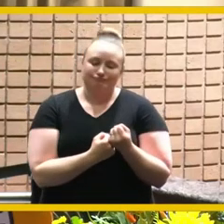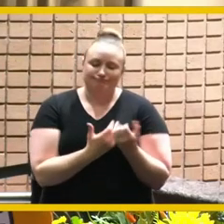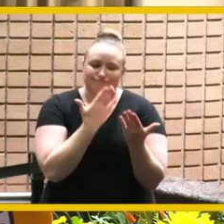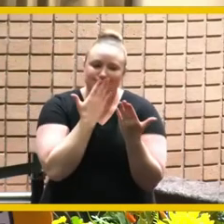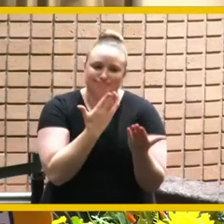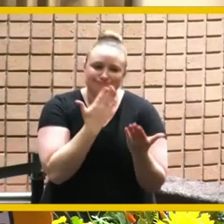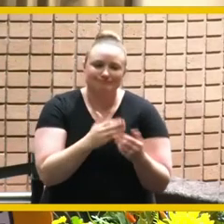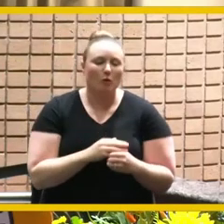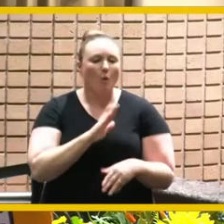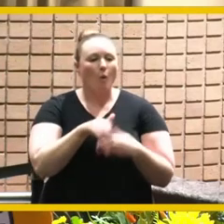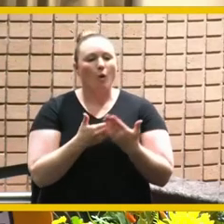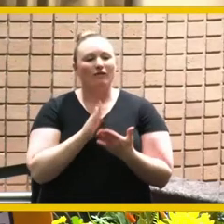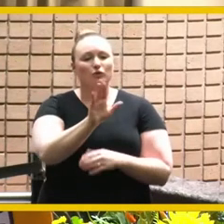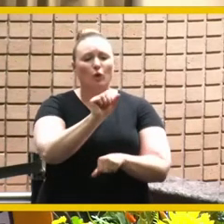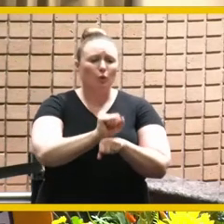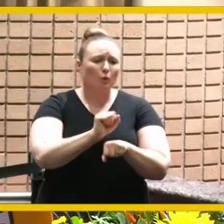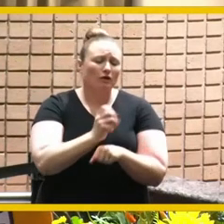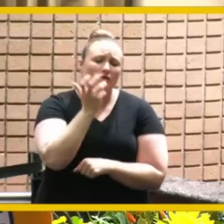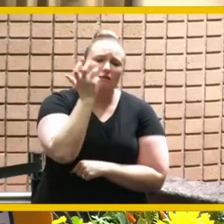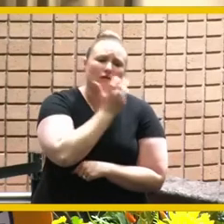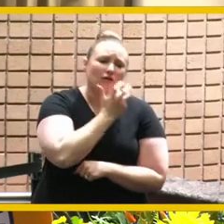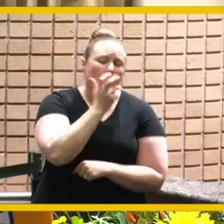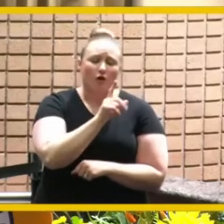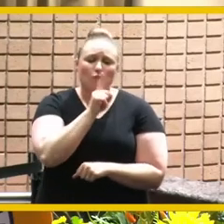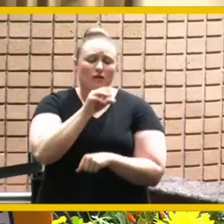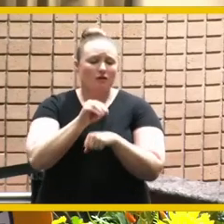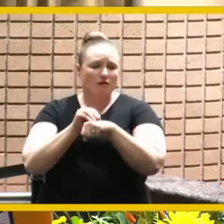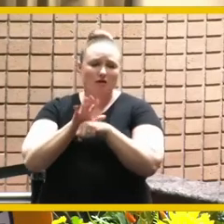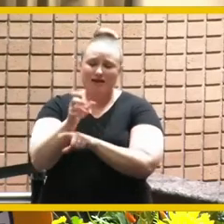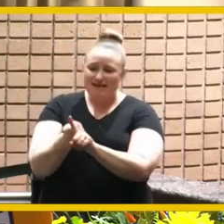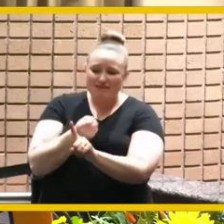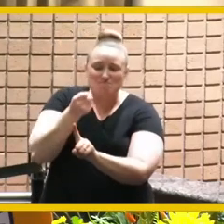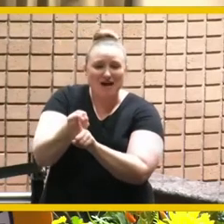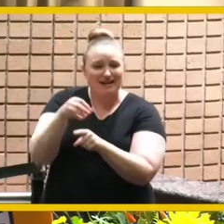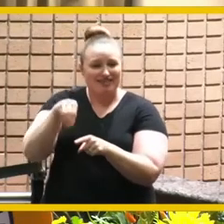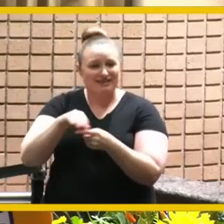just a remarkable imprint on this community and it will have it'll last for years to come